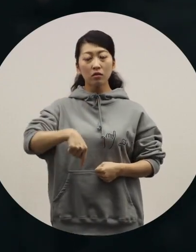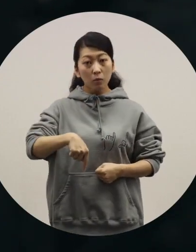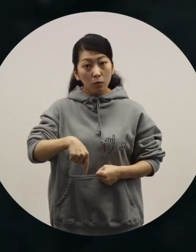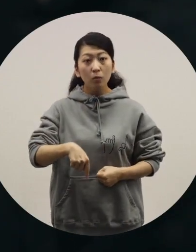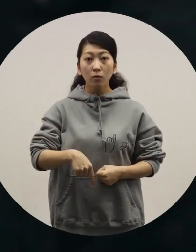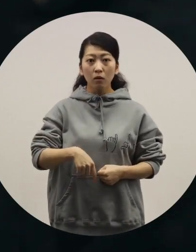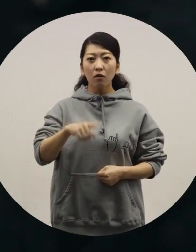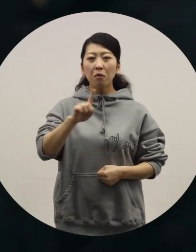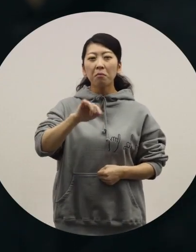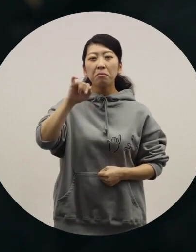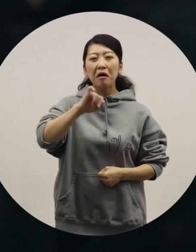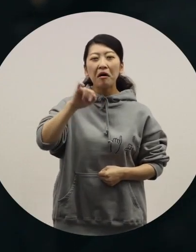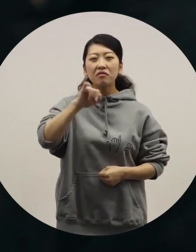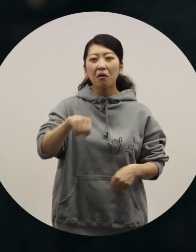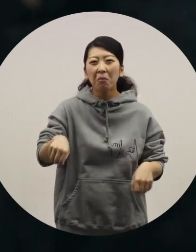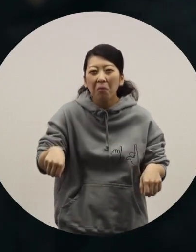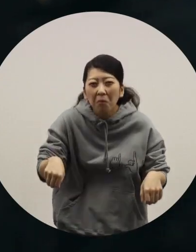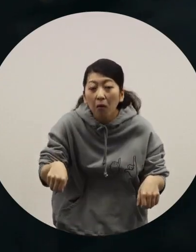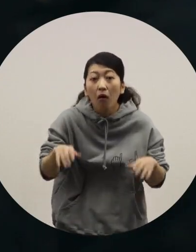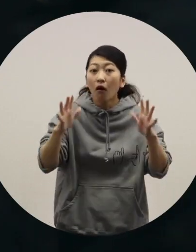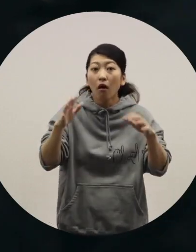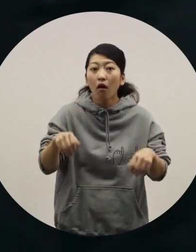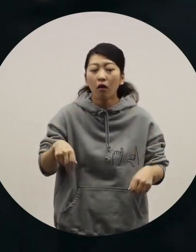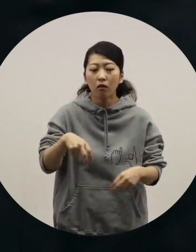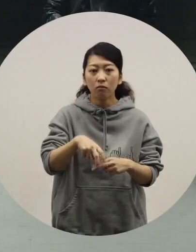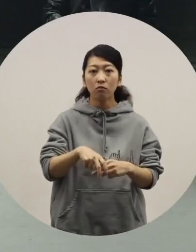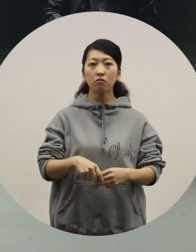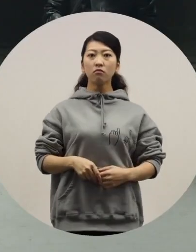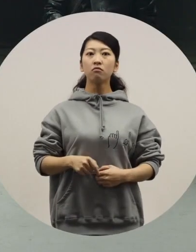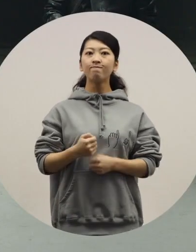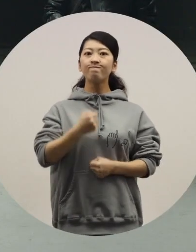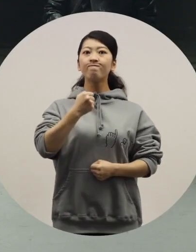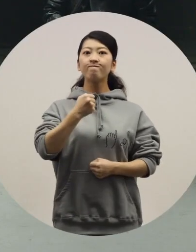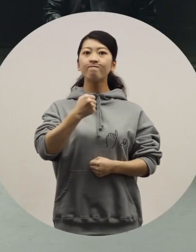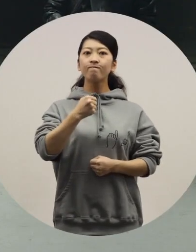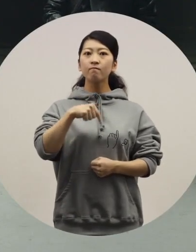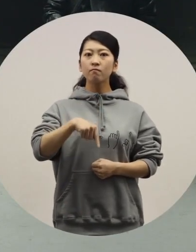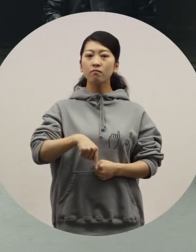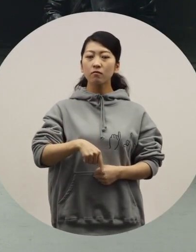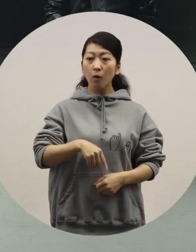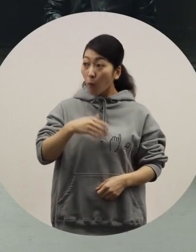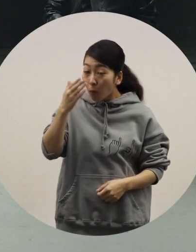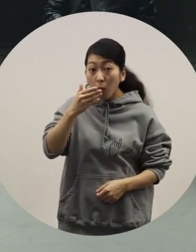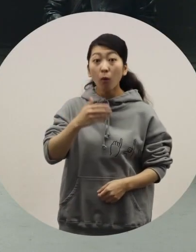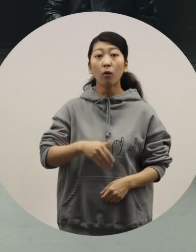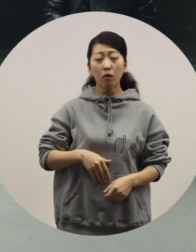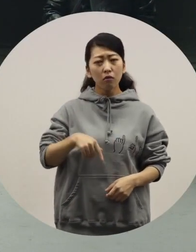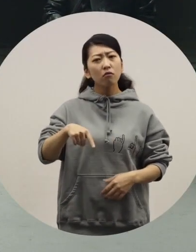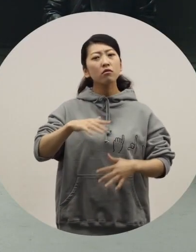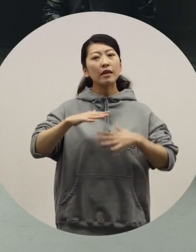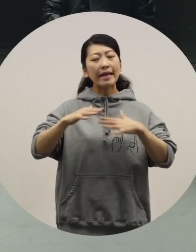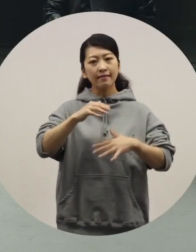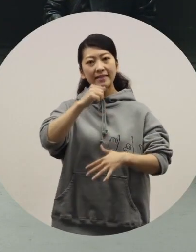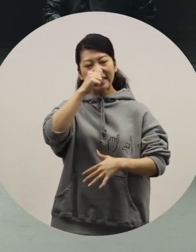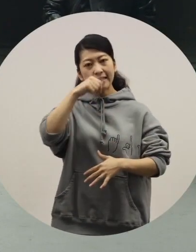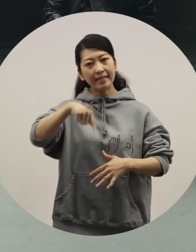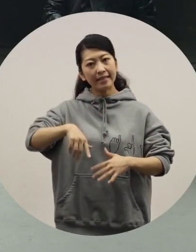It makes me sit up straight?a posture you don't expect from most elderly people. [Ochiai] I see. [Azuma] I think the design is good.